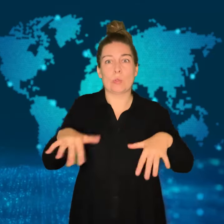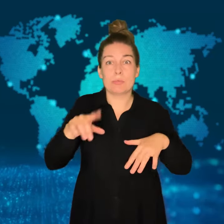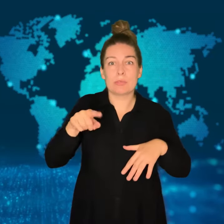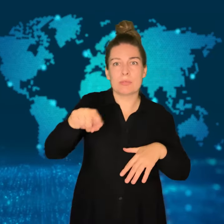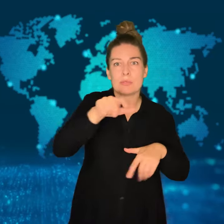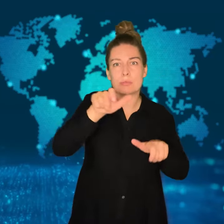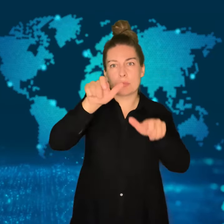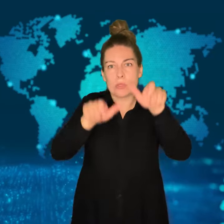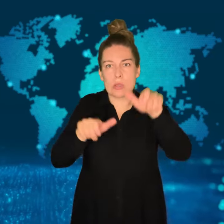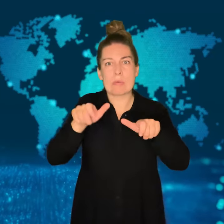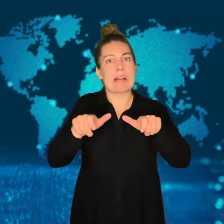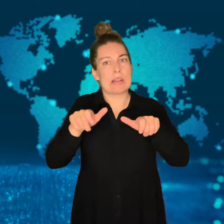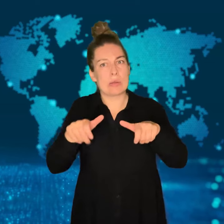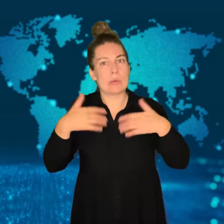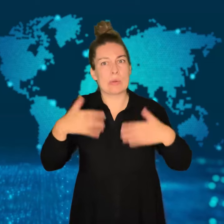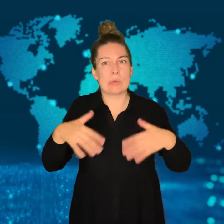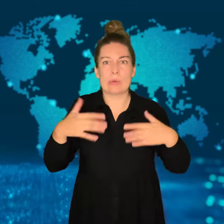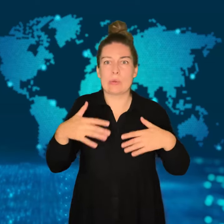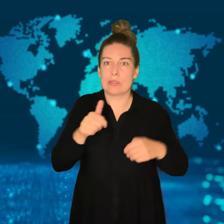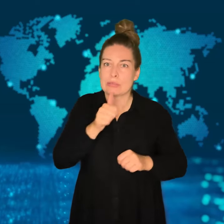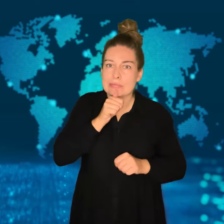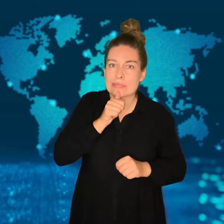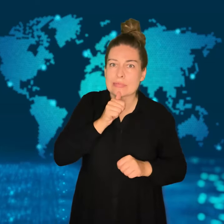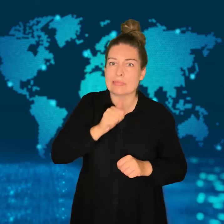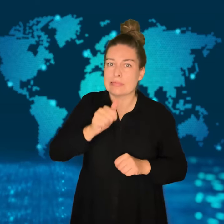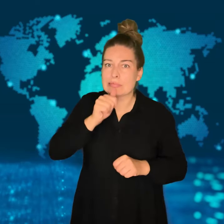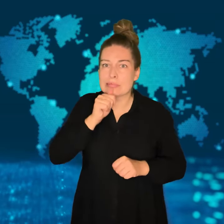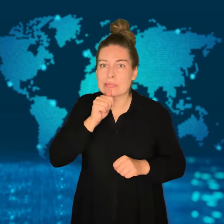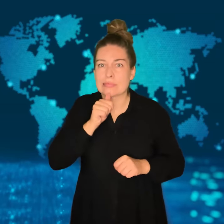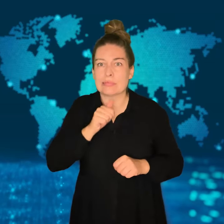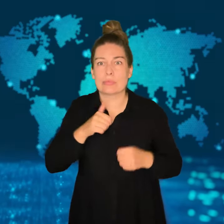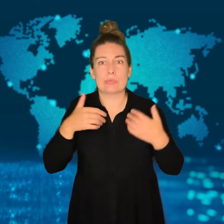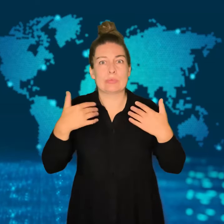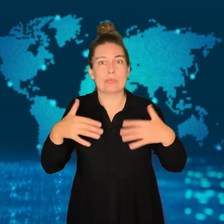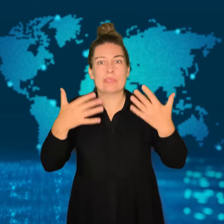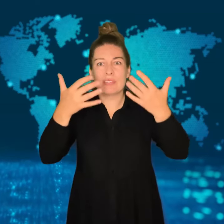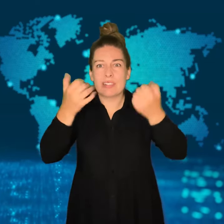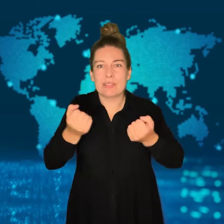For example, the city of Venice is 7 square kilometers in size,